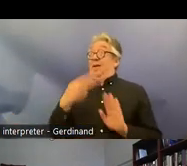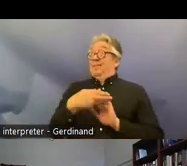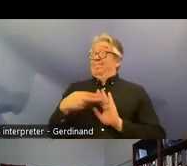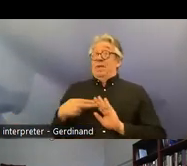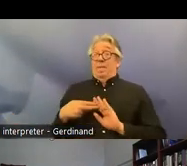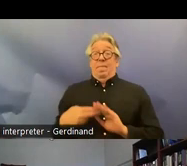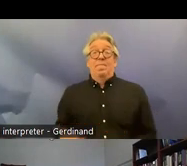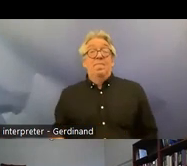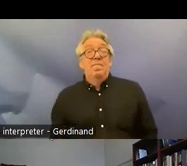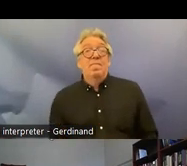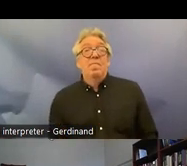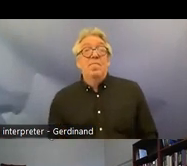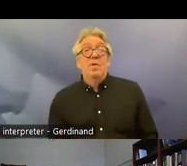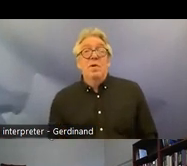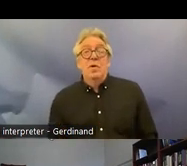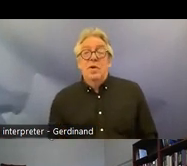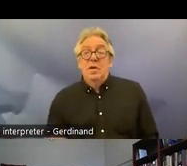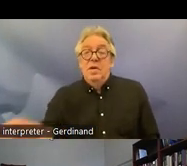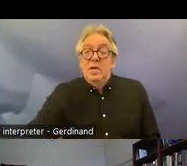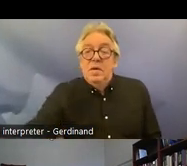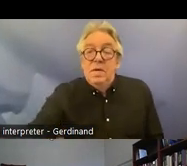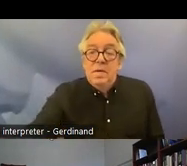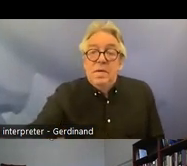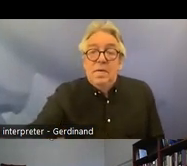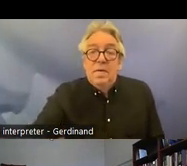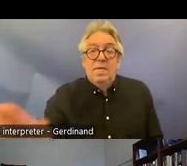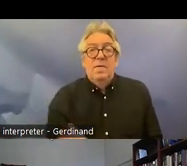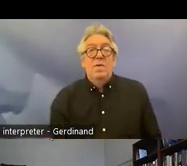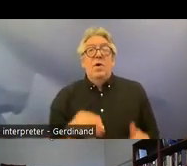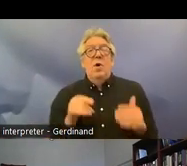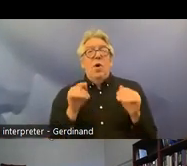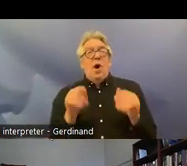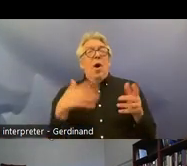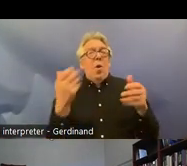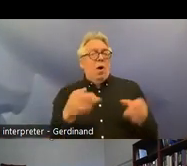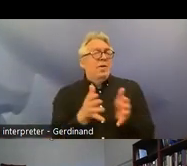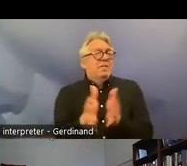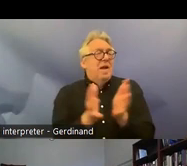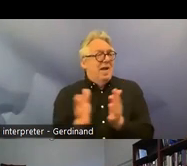everybody is on the same page with regard to the process and why this has